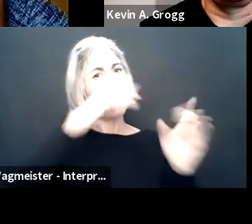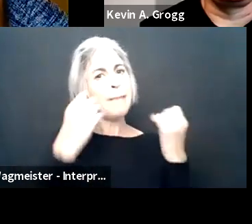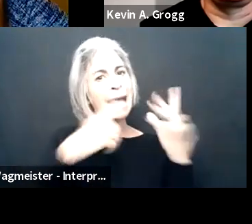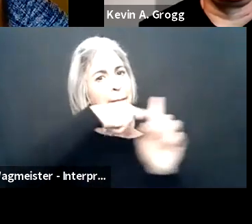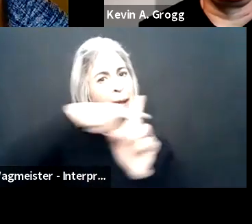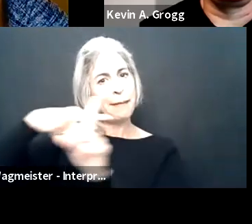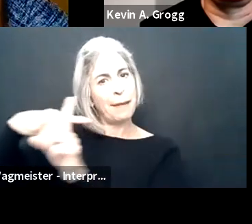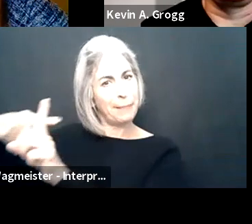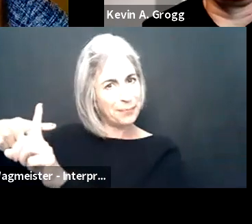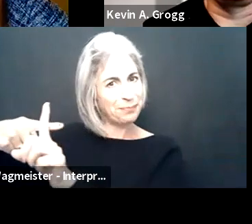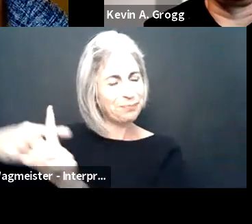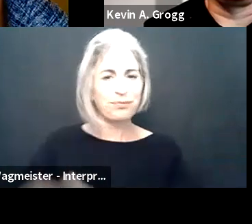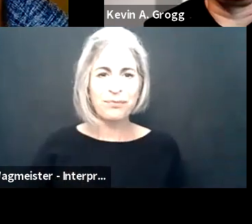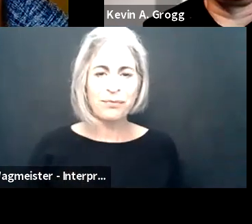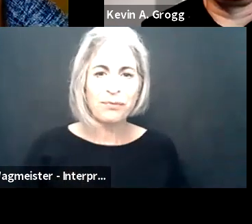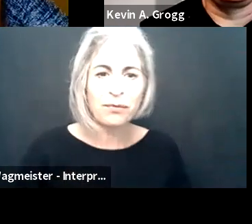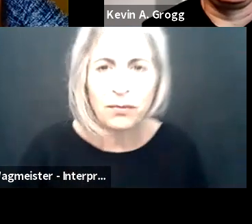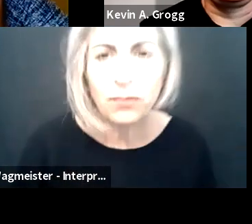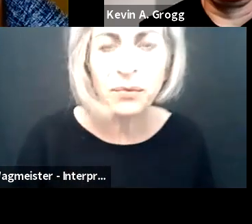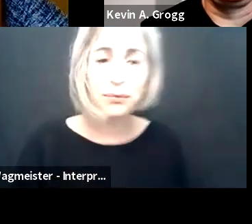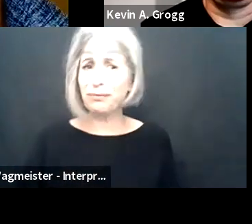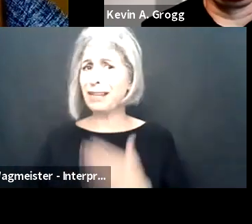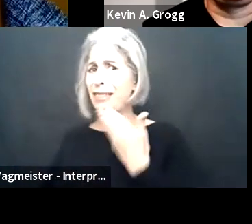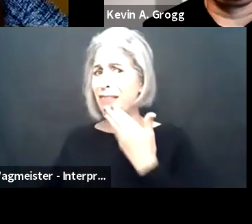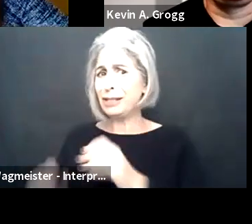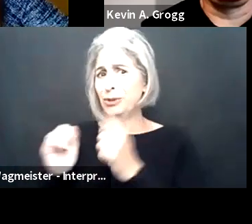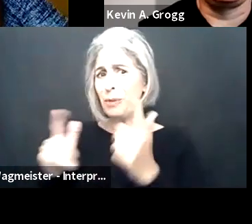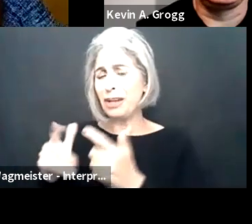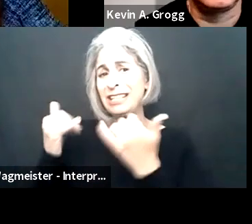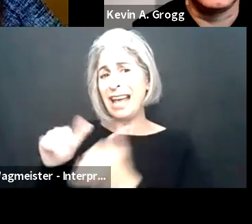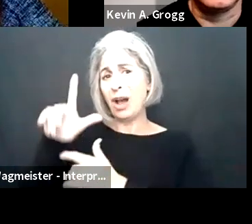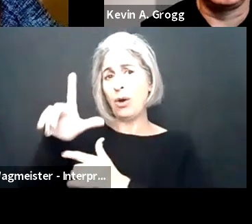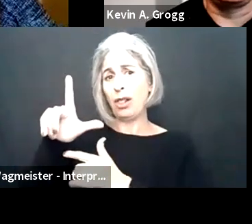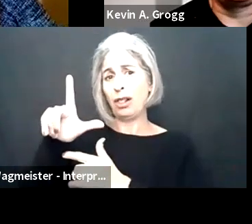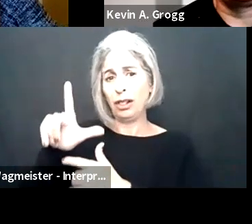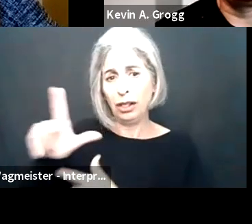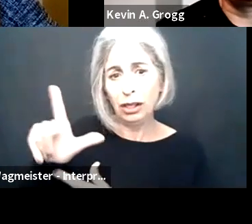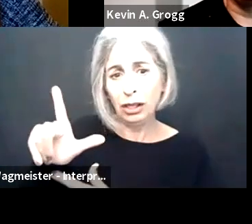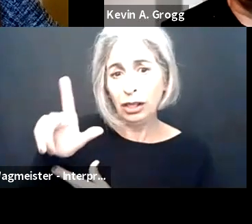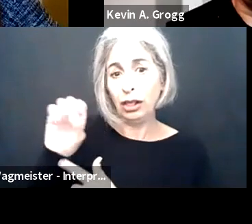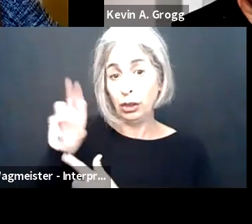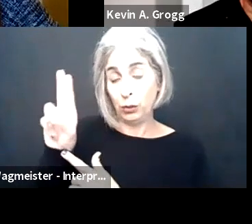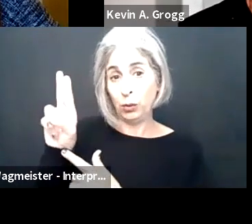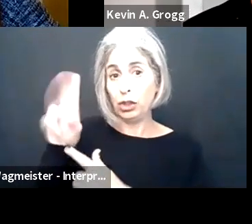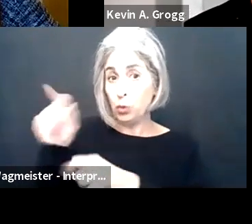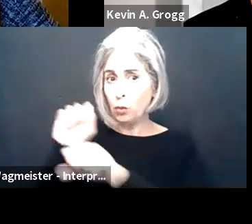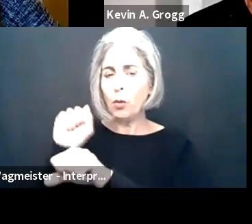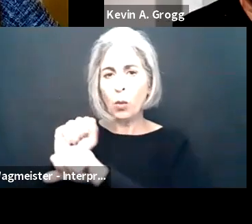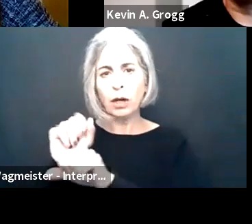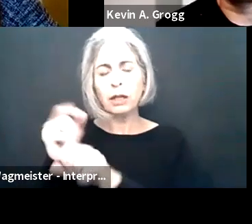year, but with that there were many silver linings. Maria Town: Thanks so much, Janet.